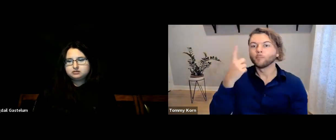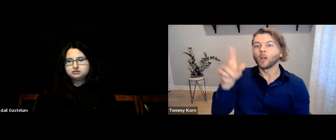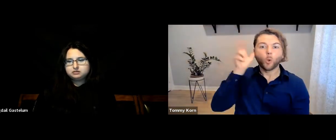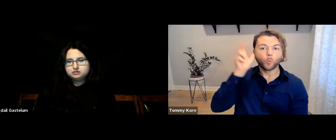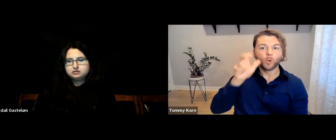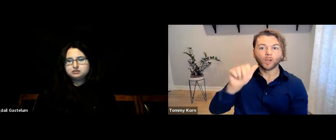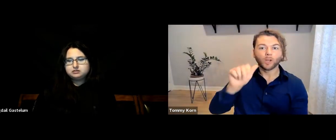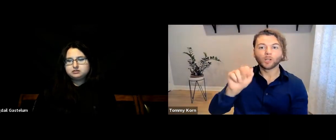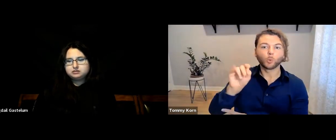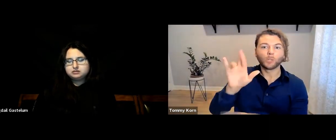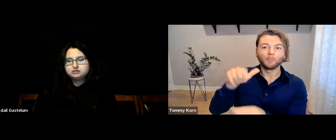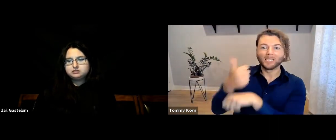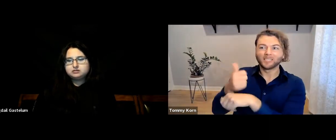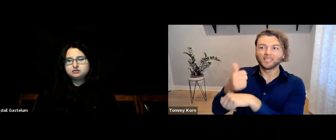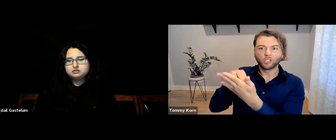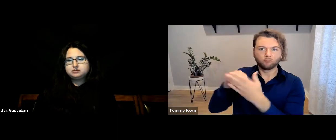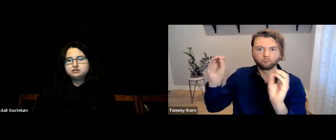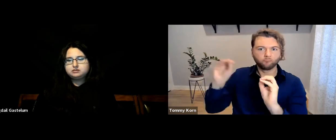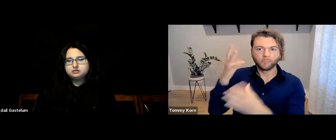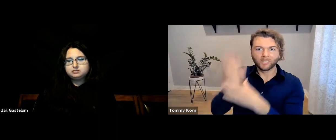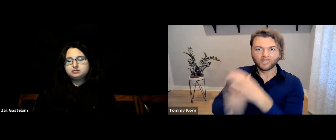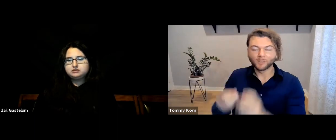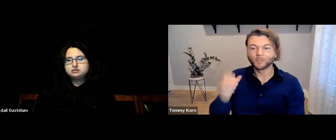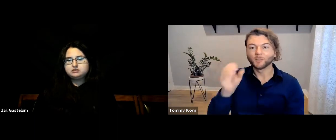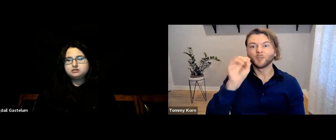Nothing audio-based in the setting, since that’s missing.